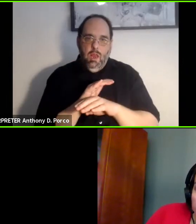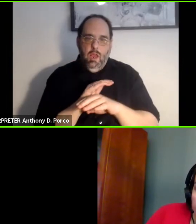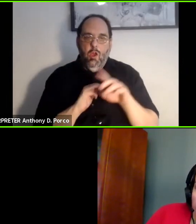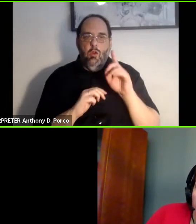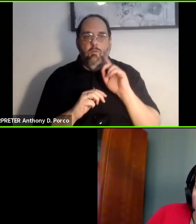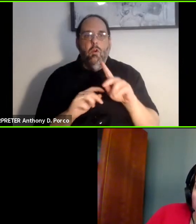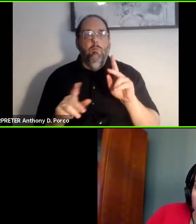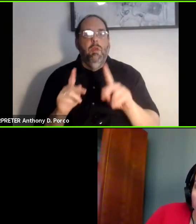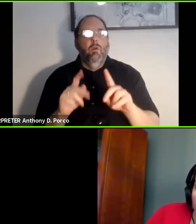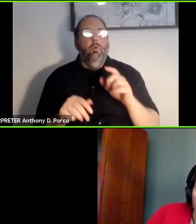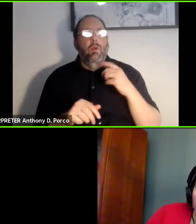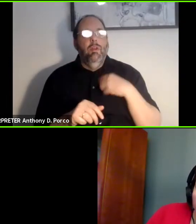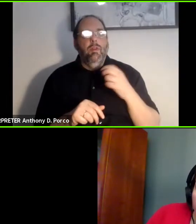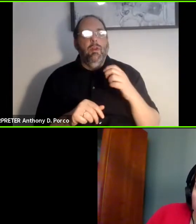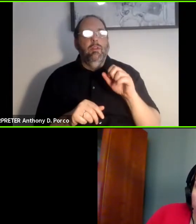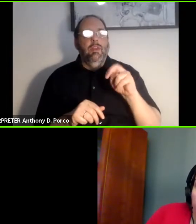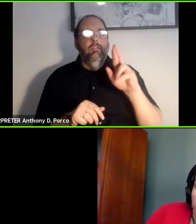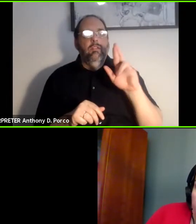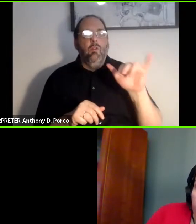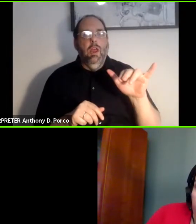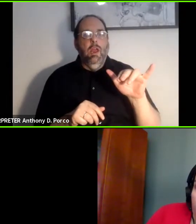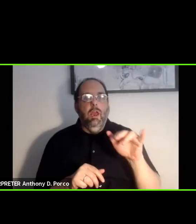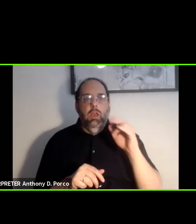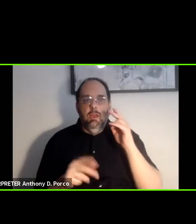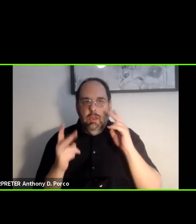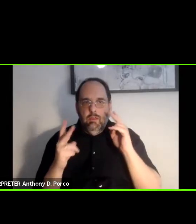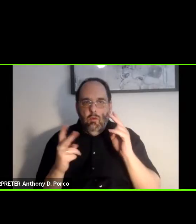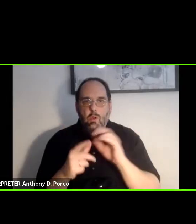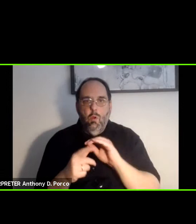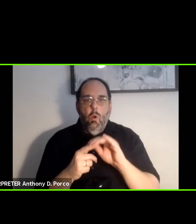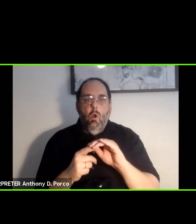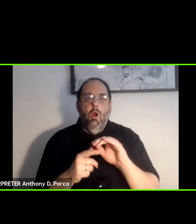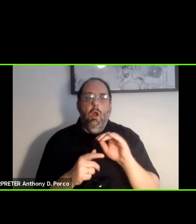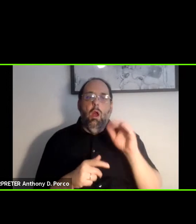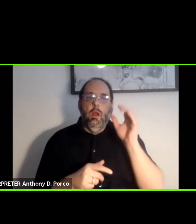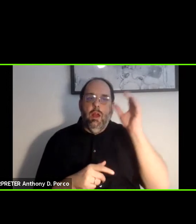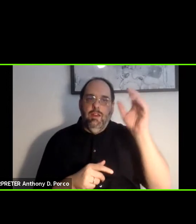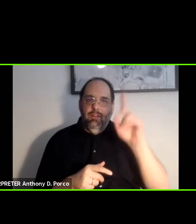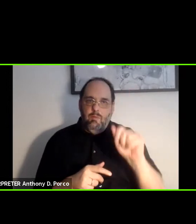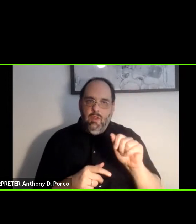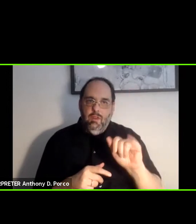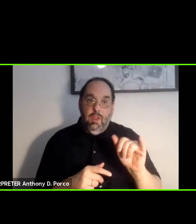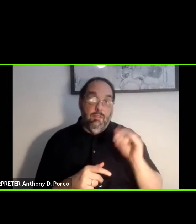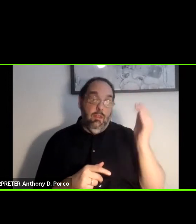with sensory or cognitive disabilities. As in the previous sessions, we are fortunate